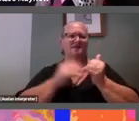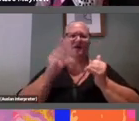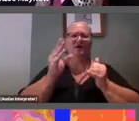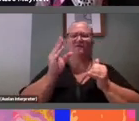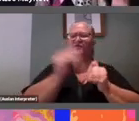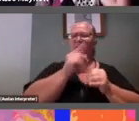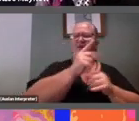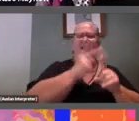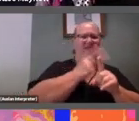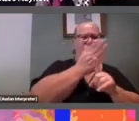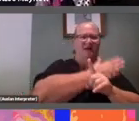of the scrap yard.